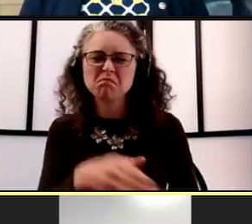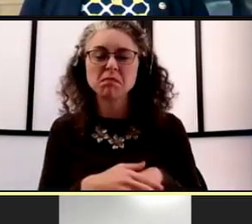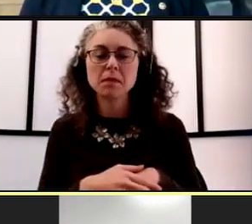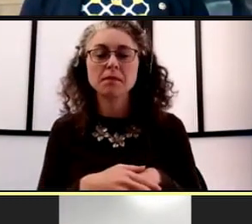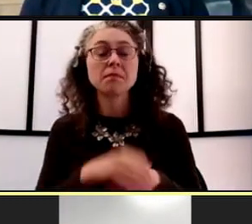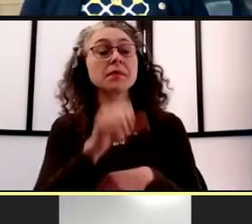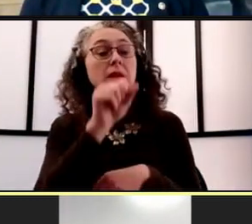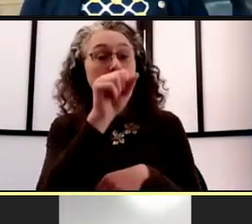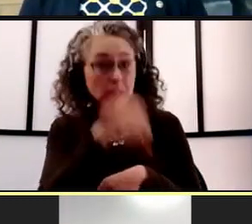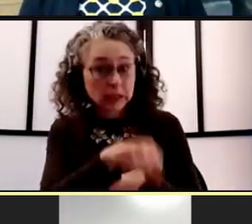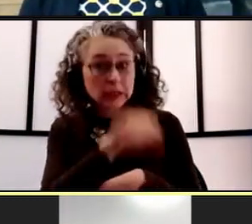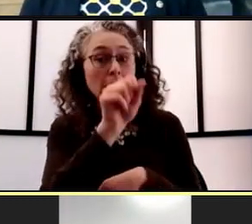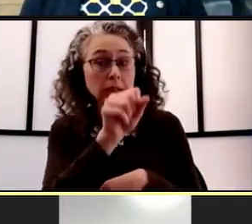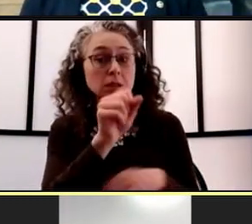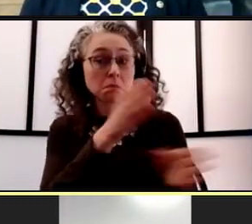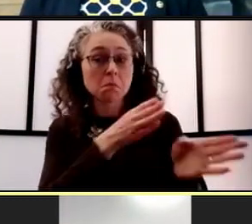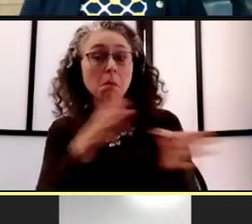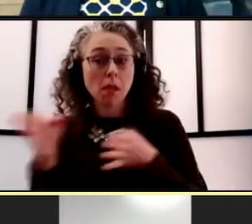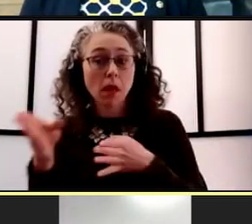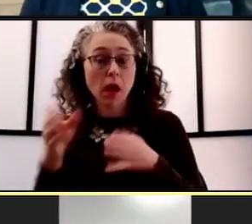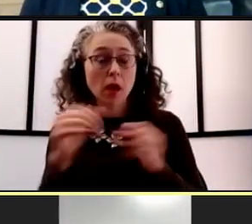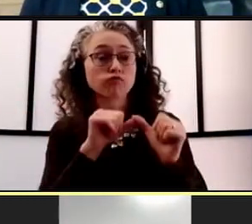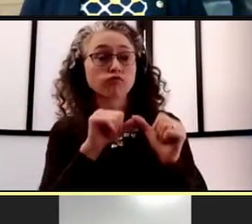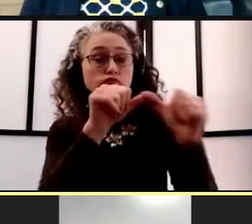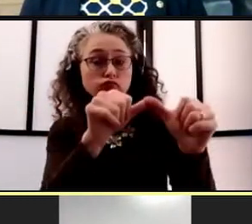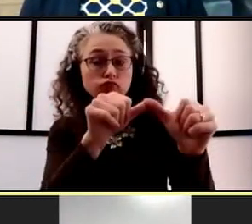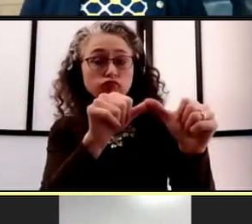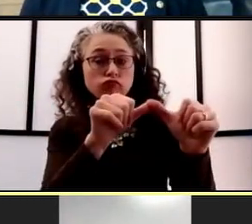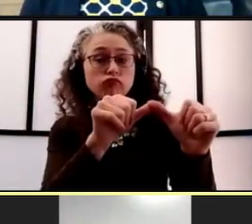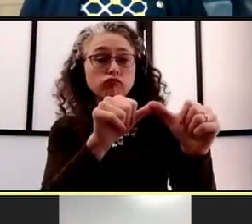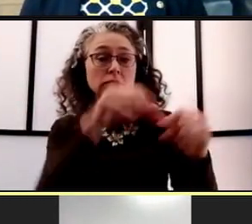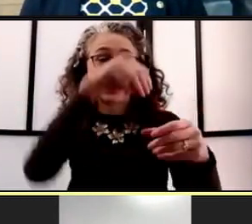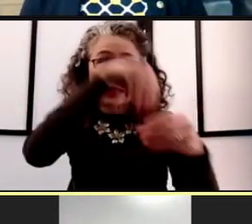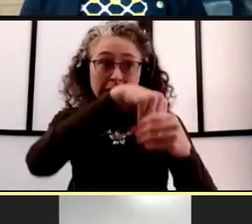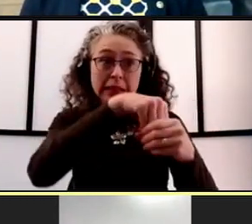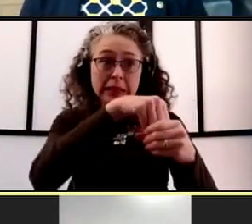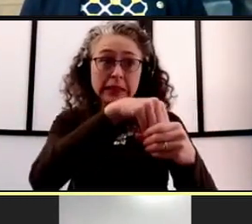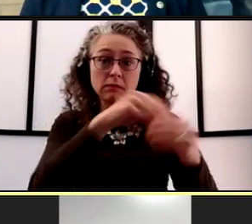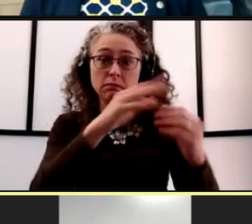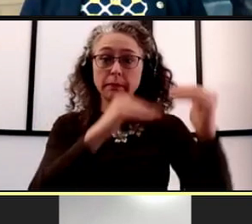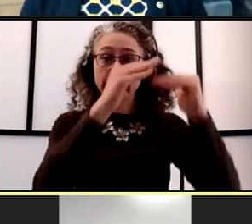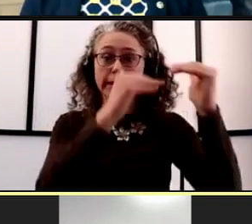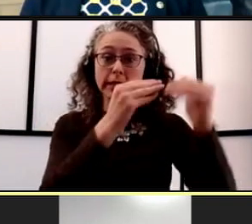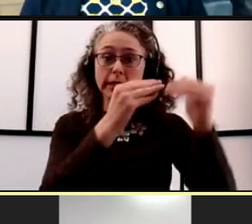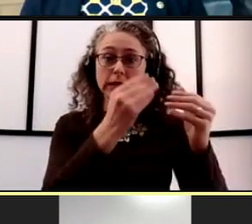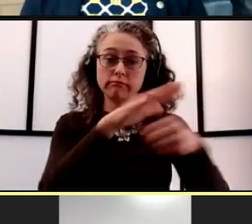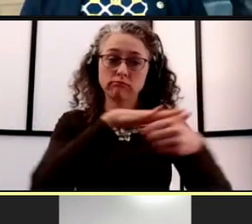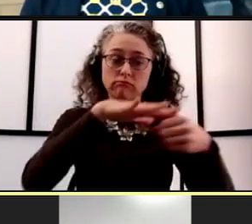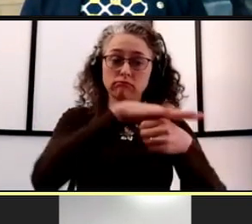yes we do plan to continue offering indoor study spaces during the spring and summer half terms.